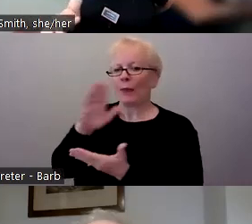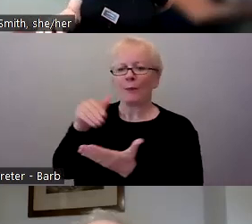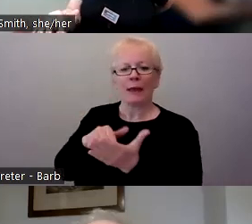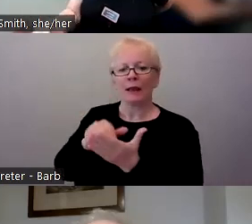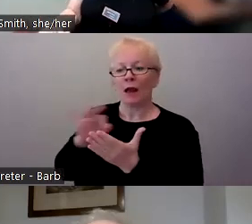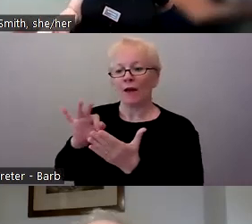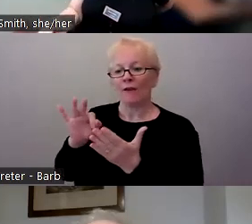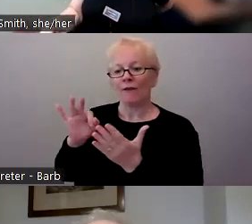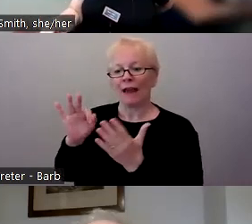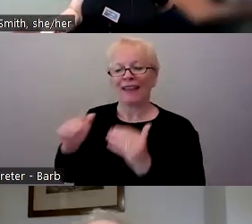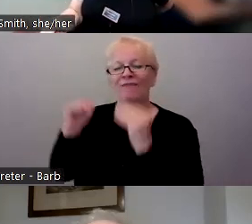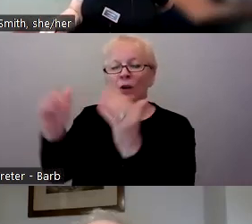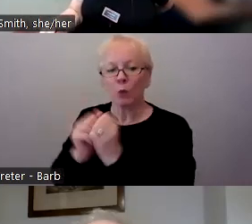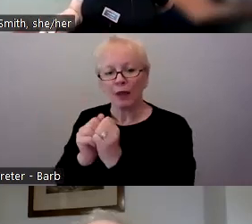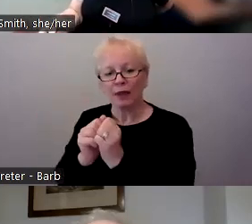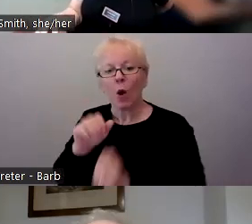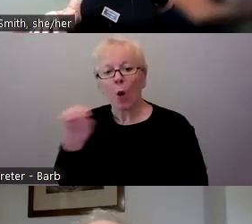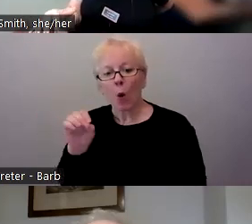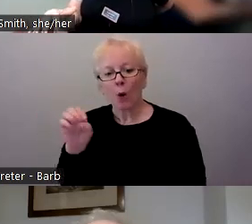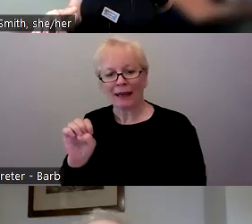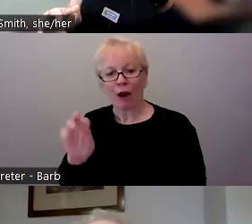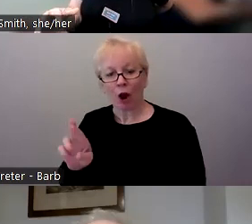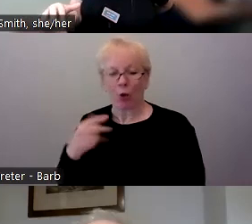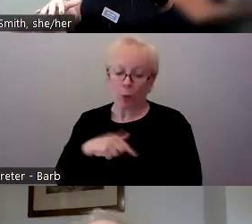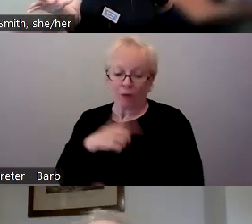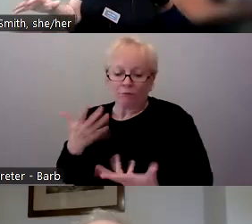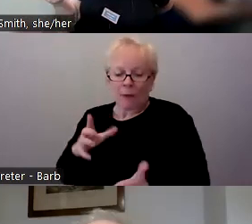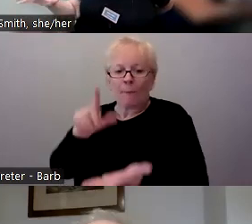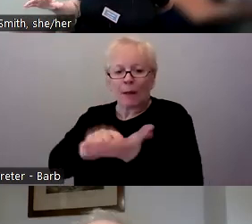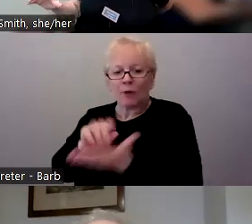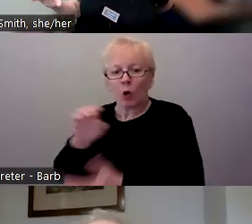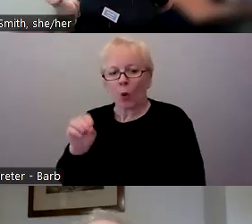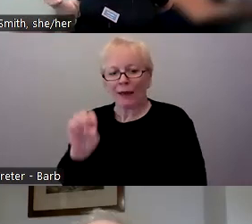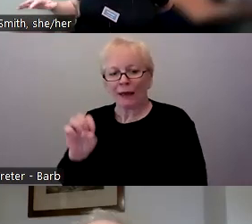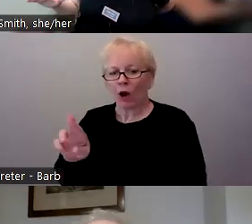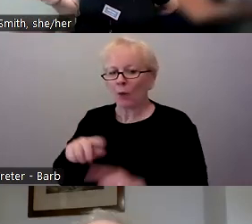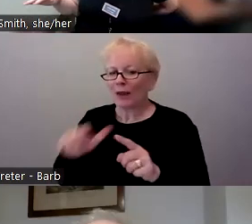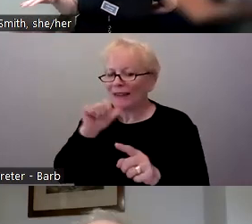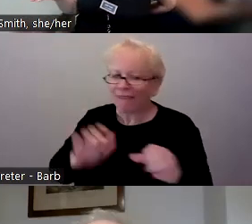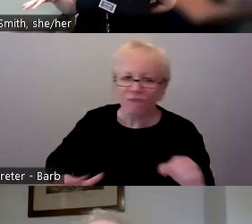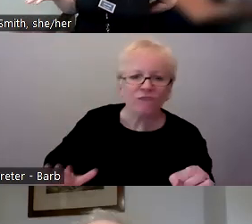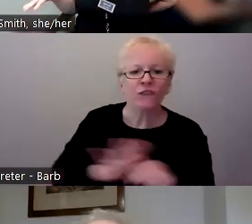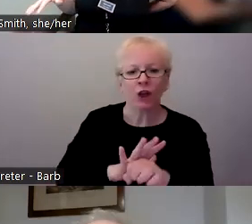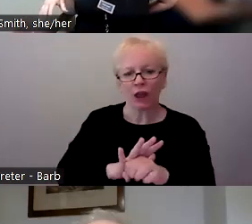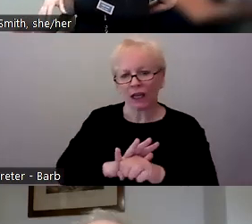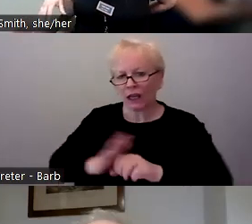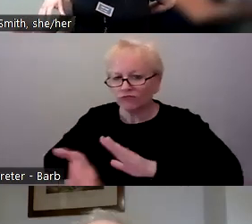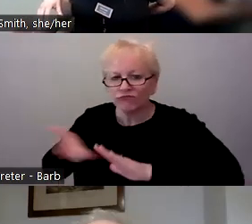So we've published some OER, but we don't have a fully fleshed out functioning program yet, I would say.